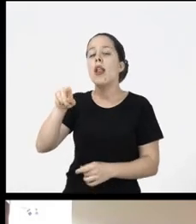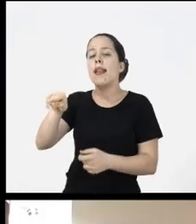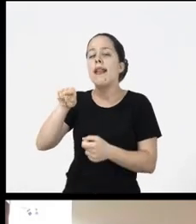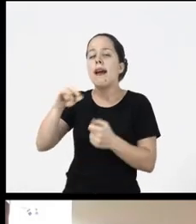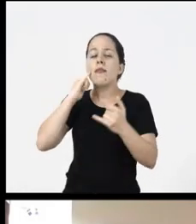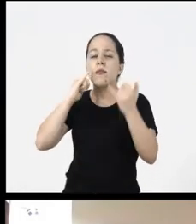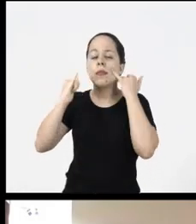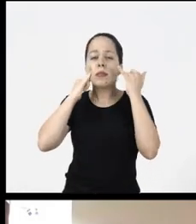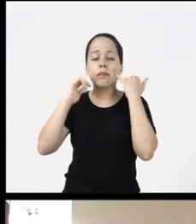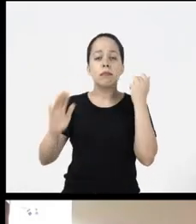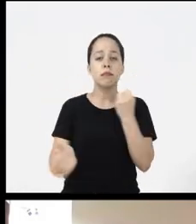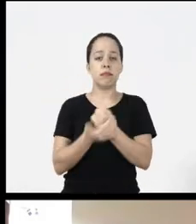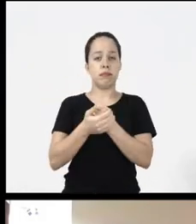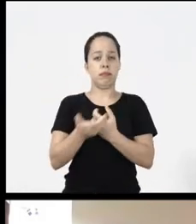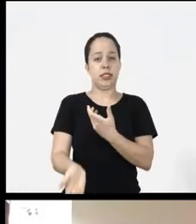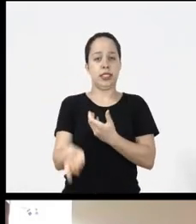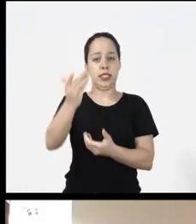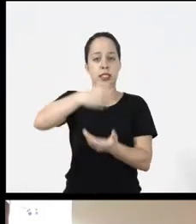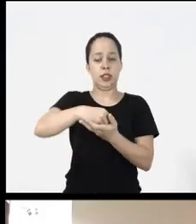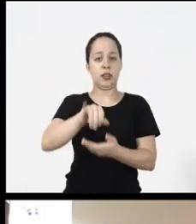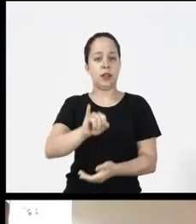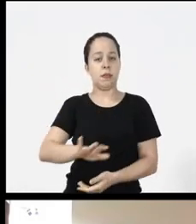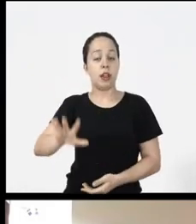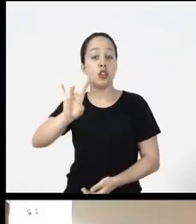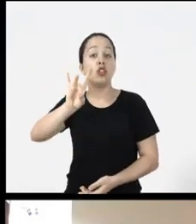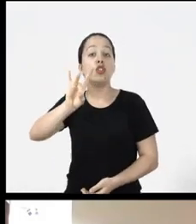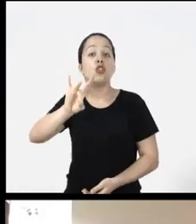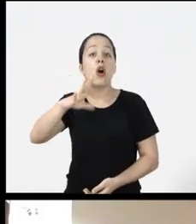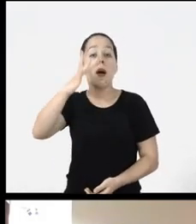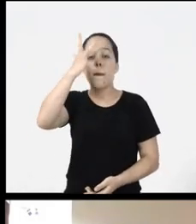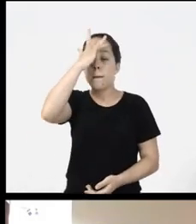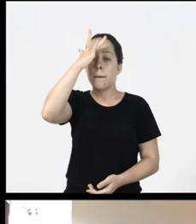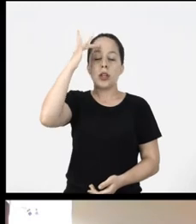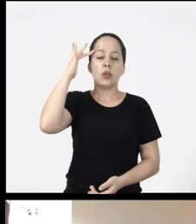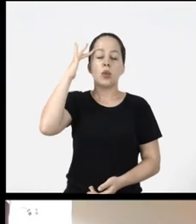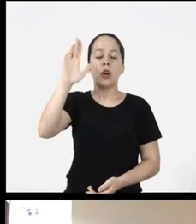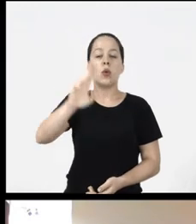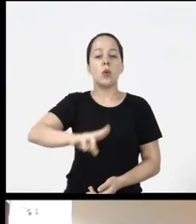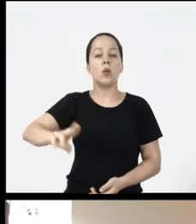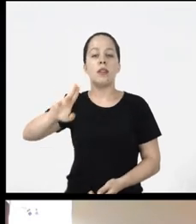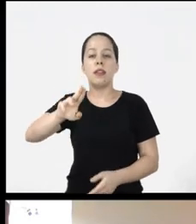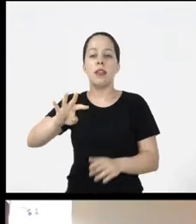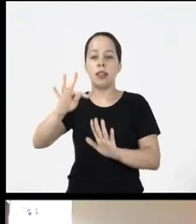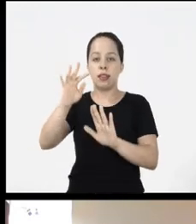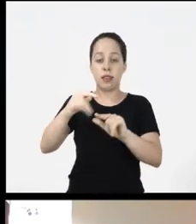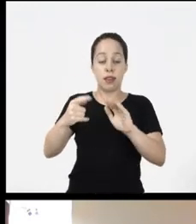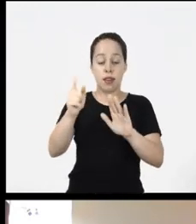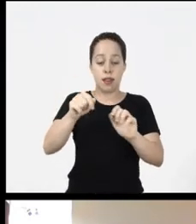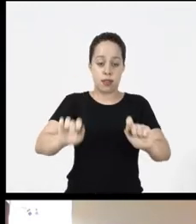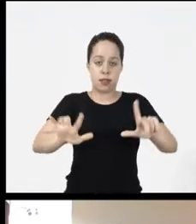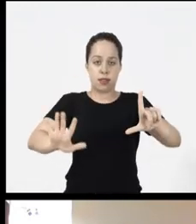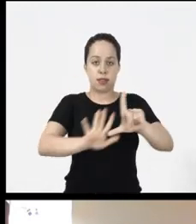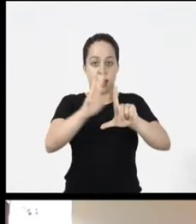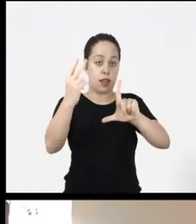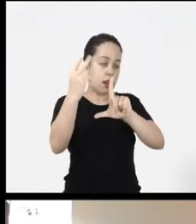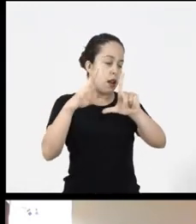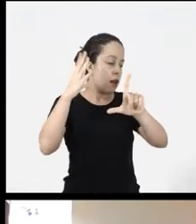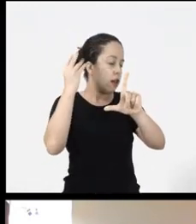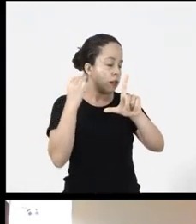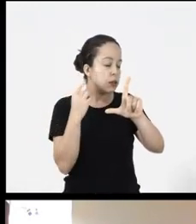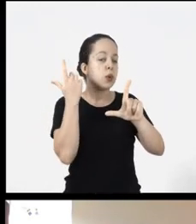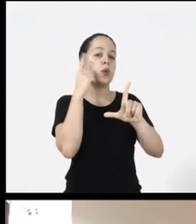hidden there in the image only screen reader users will have access to This